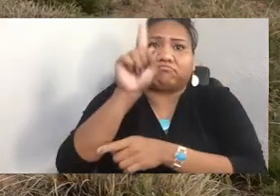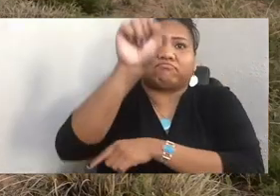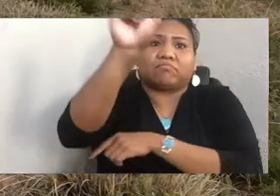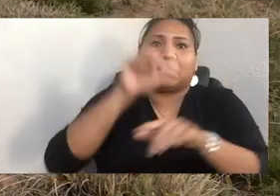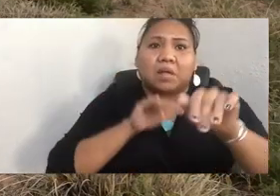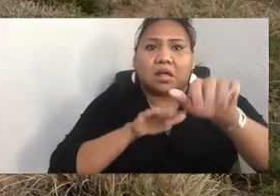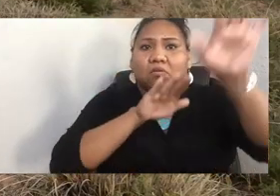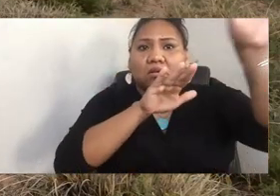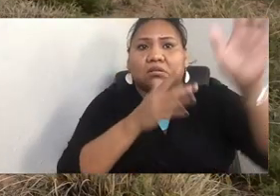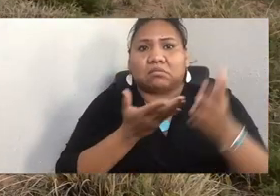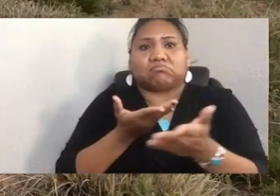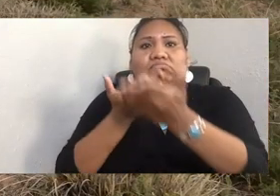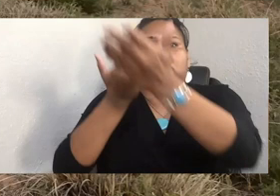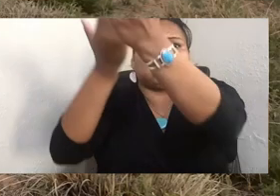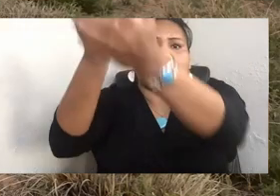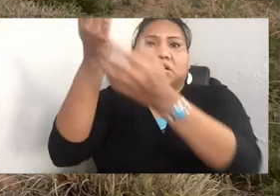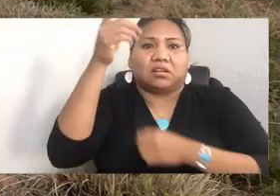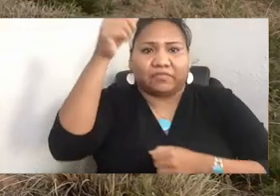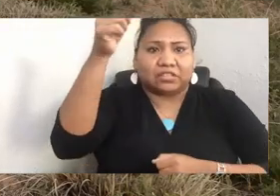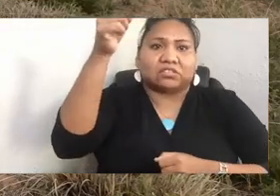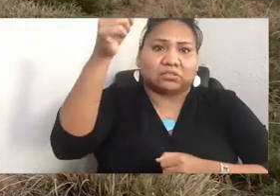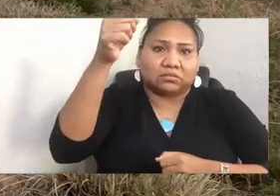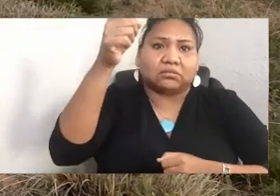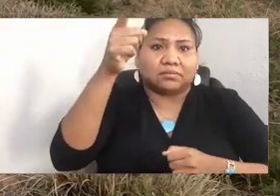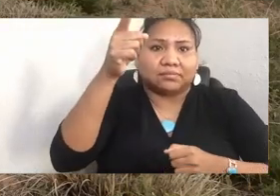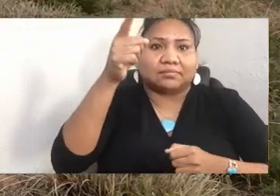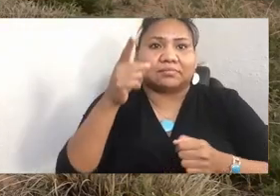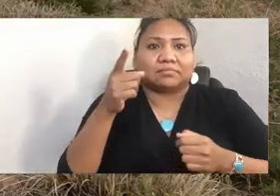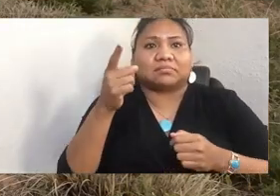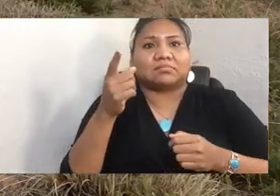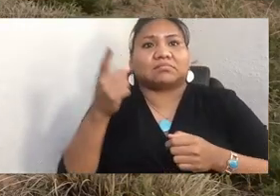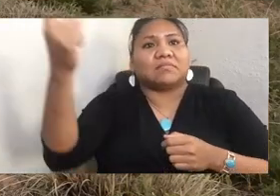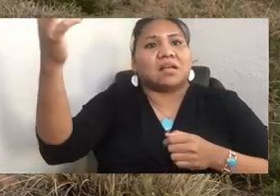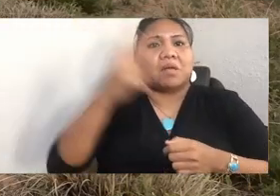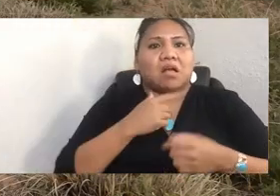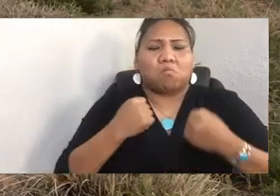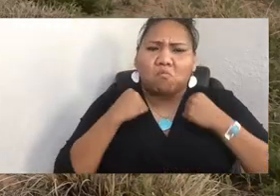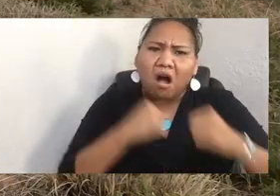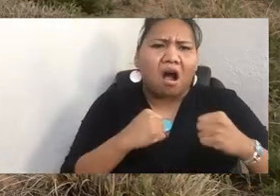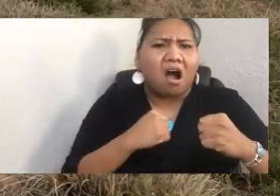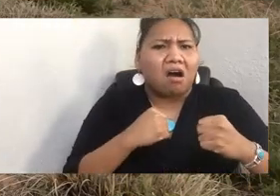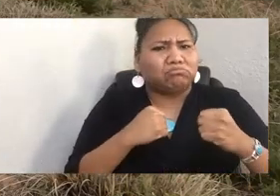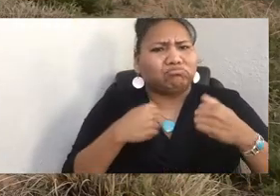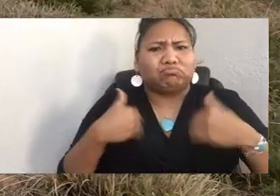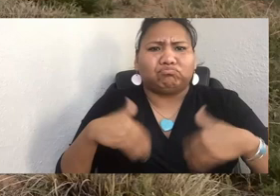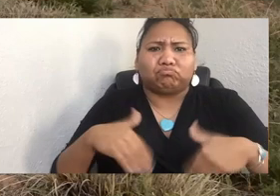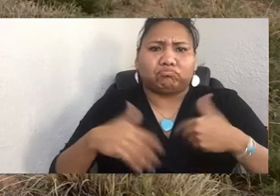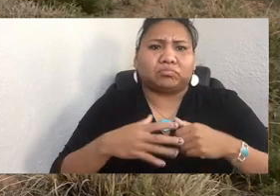And oh, they came out strong. And even when we put our girls out to fast for the first time,